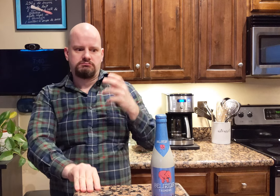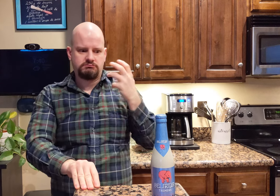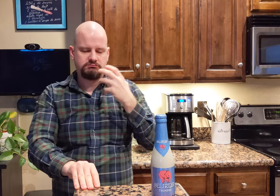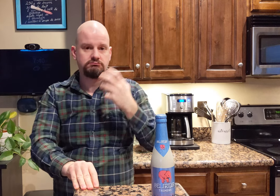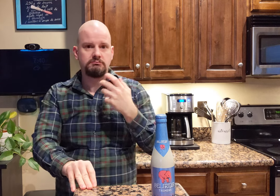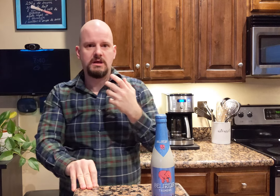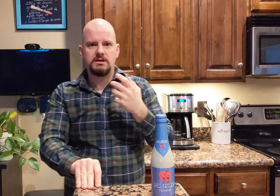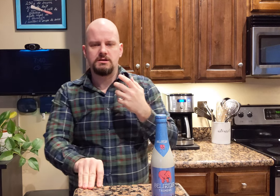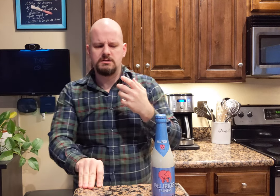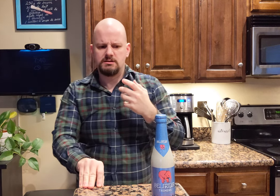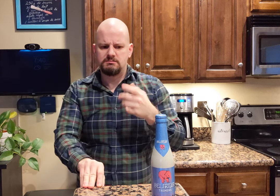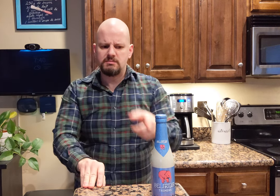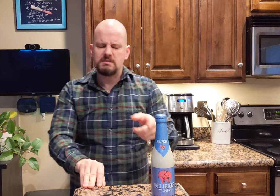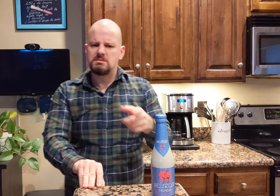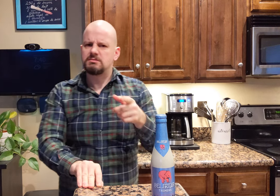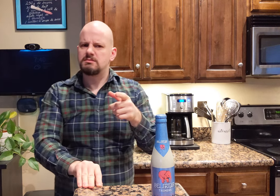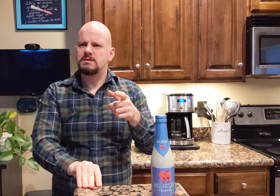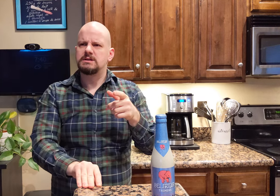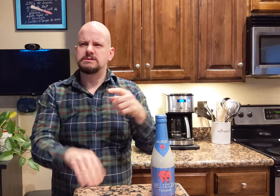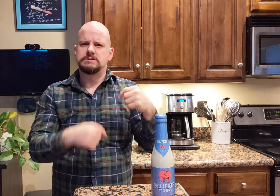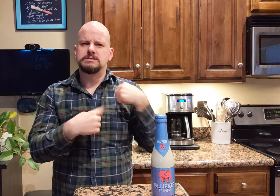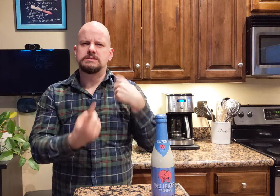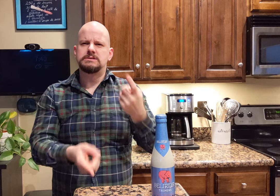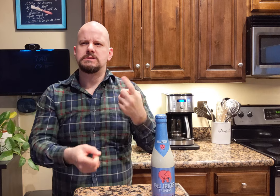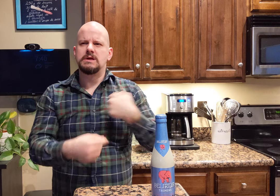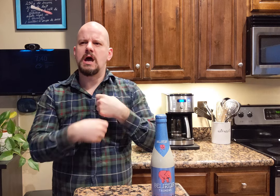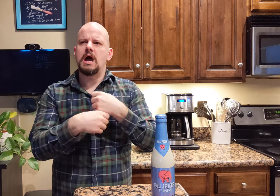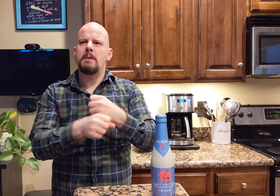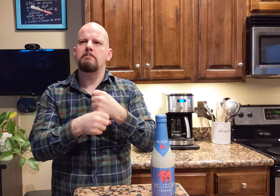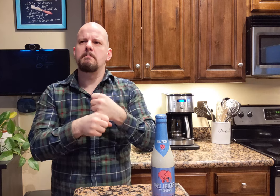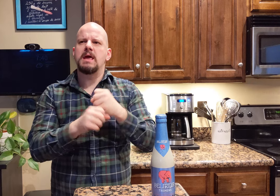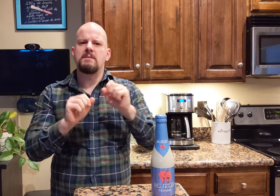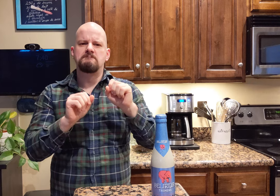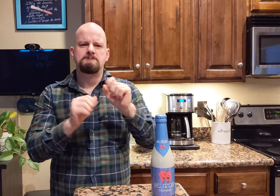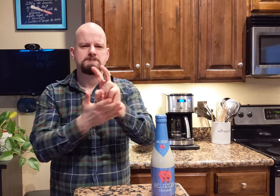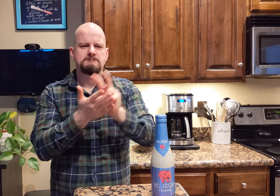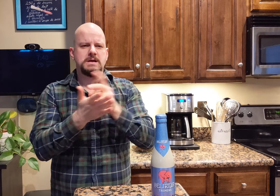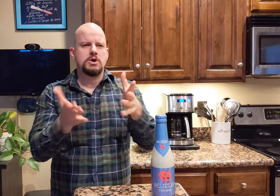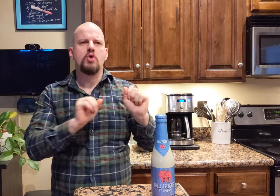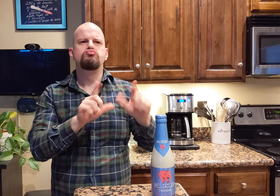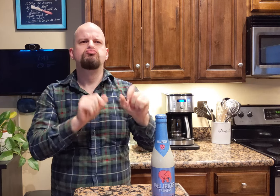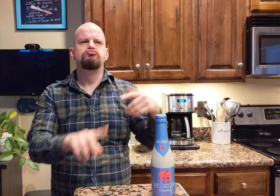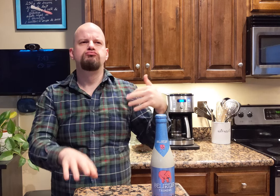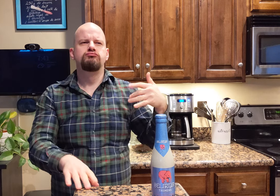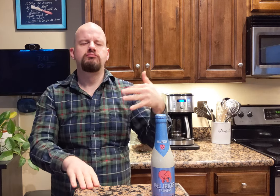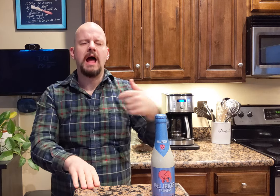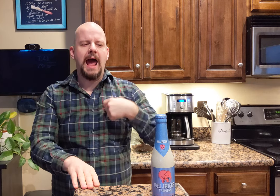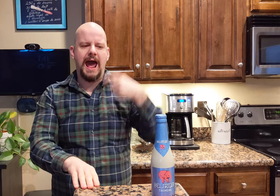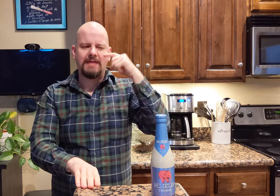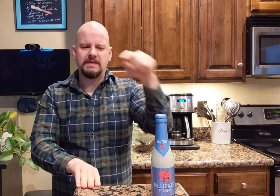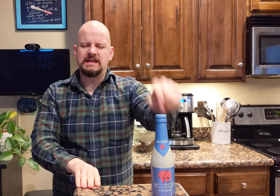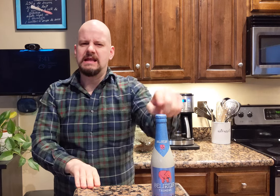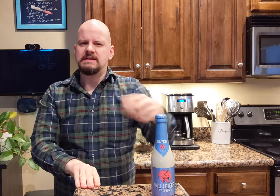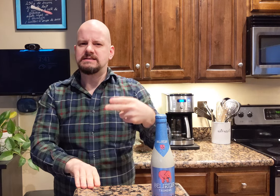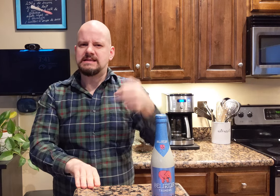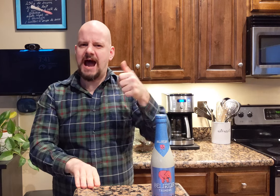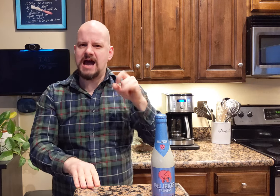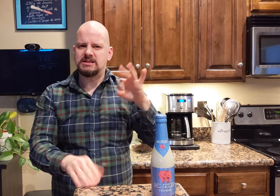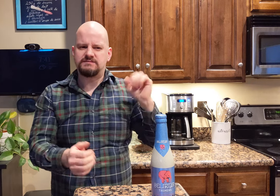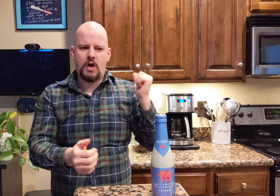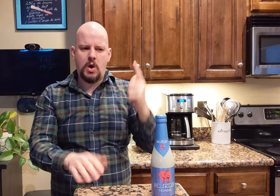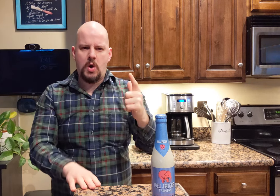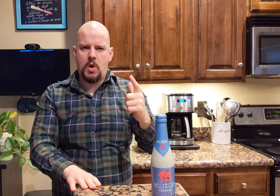Wow, since I have been making videos, I think this is the highest of all.